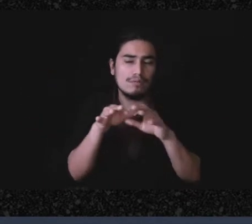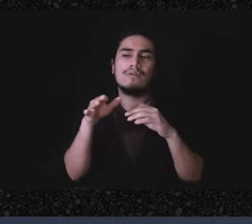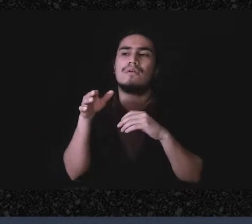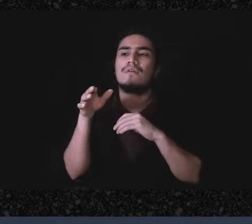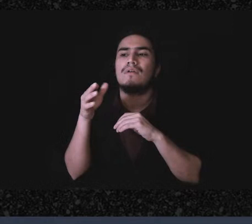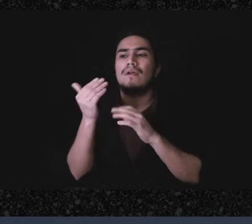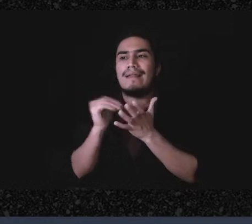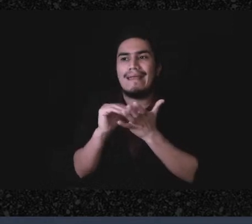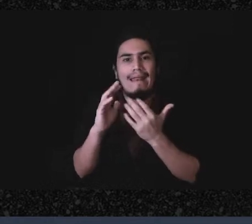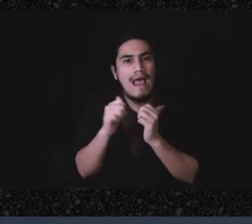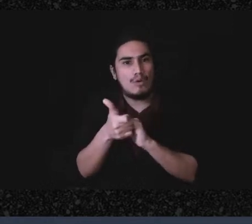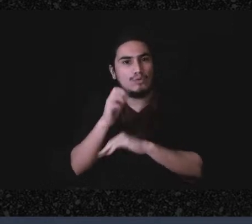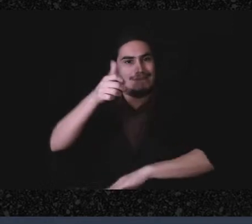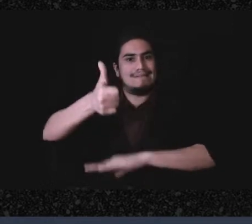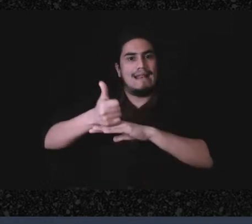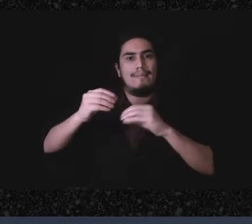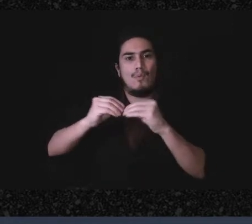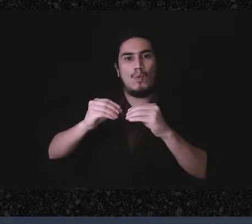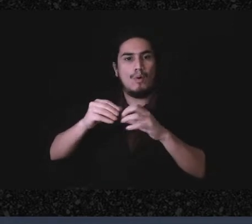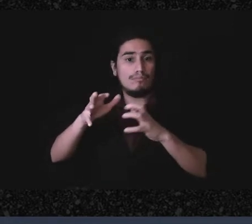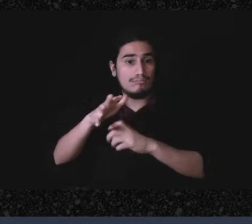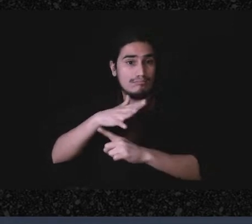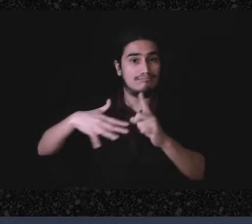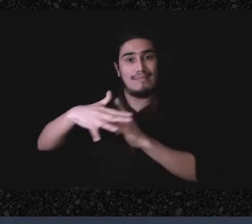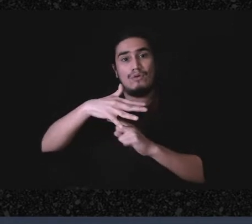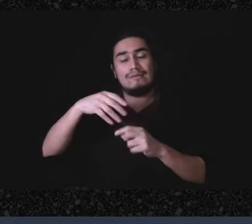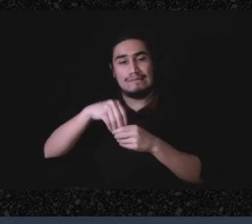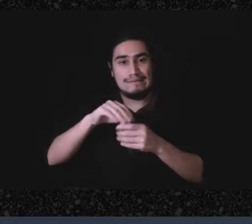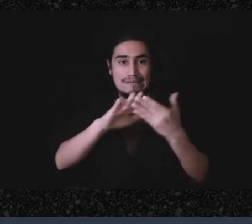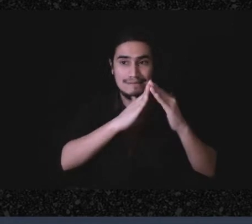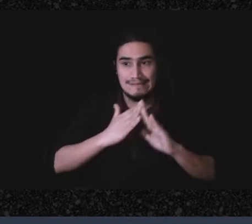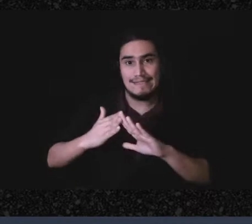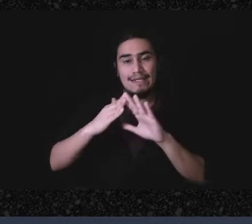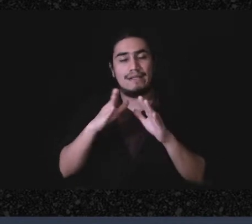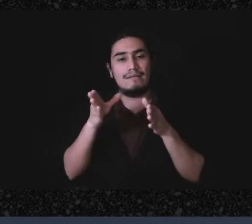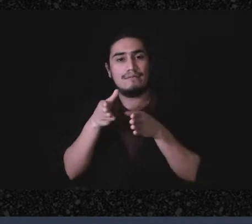spaces in our towns and our neighborhoods to-to do mutually from. DEAN: